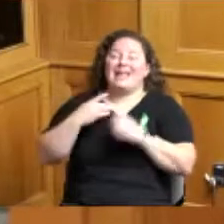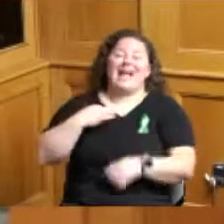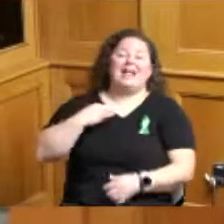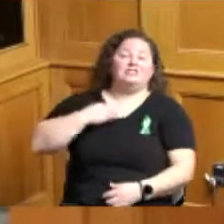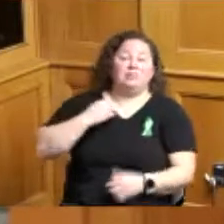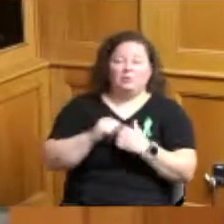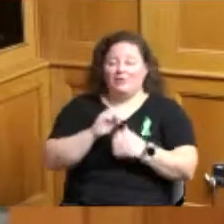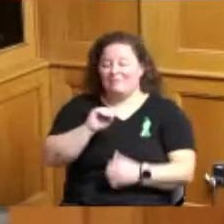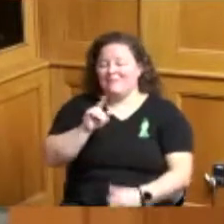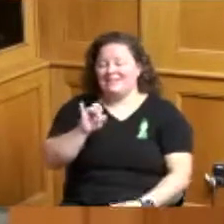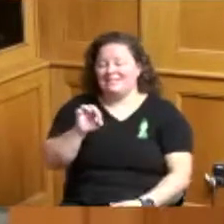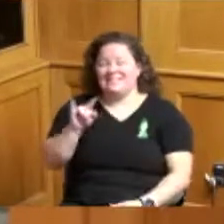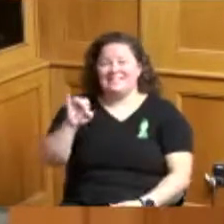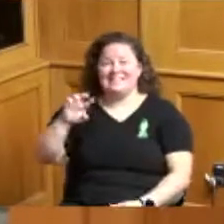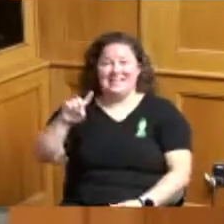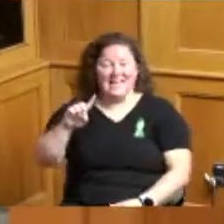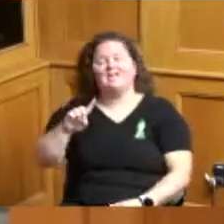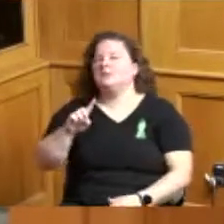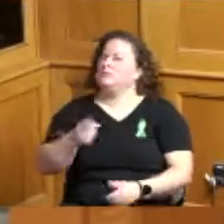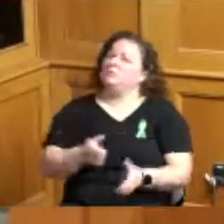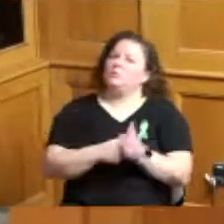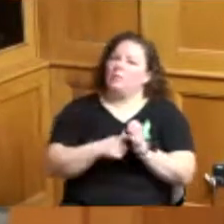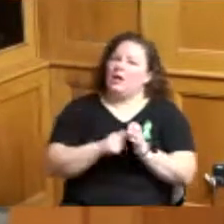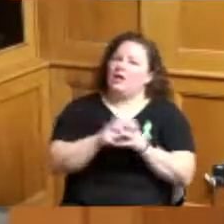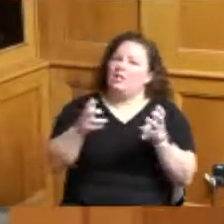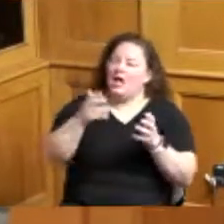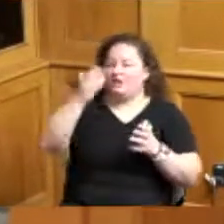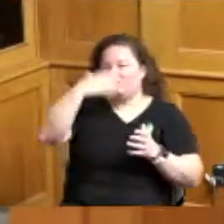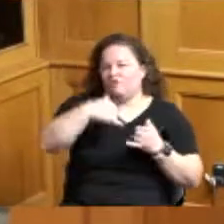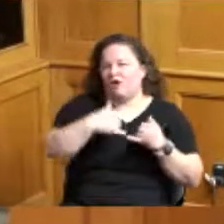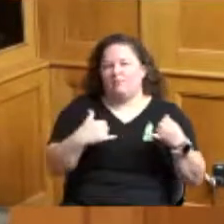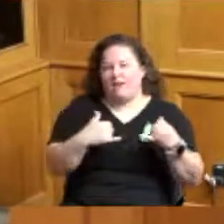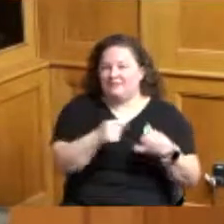work of our frontline staff to make sure that they have a list of those folks who will potentially